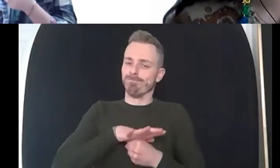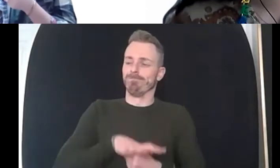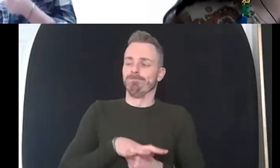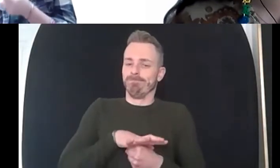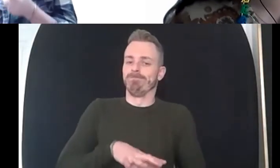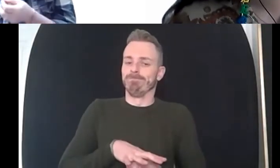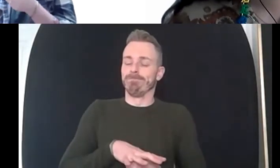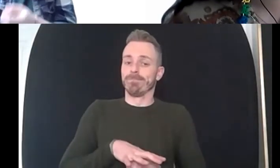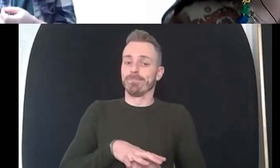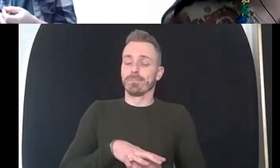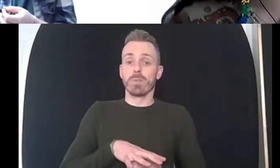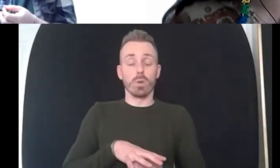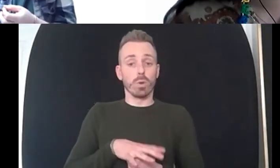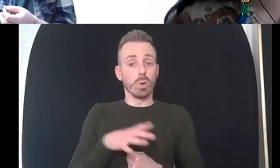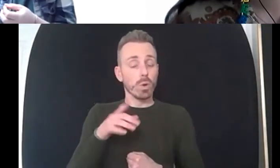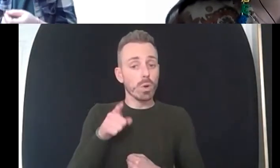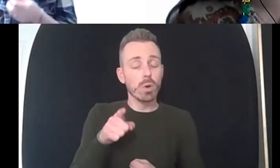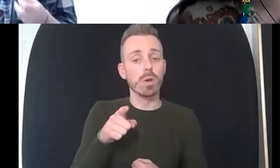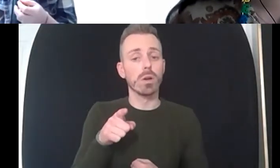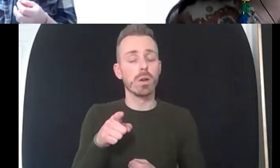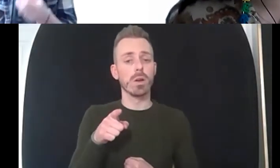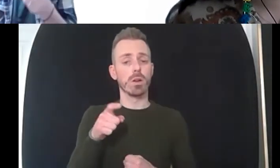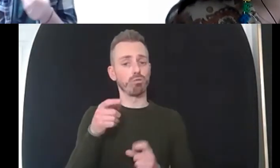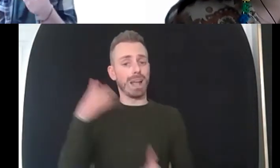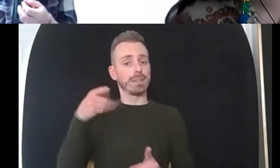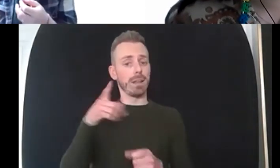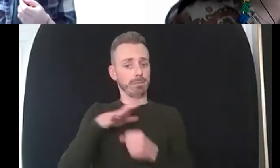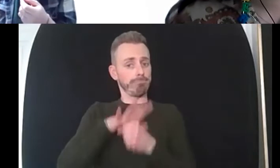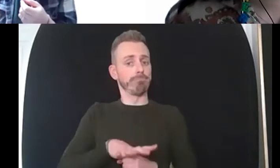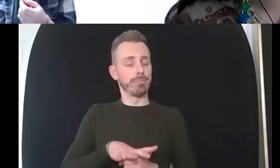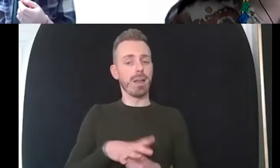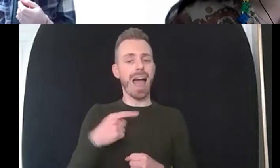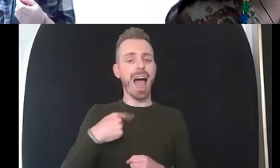we can find ourselves in that sort of that process there's a mental defense mechanism